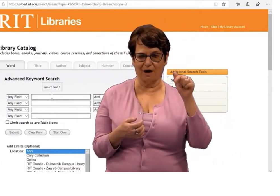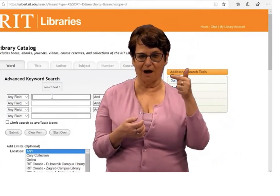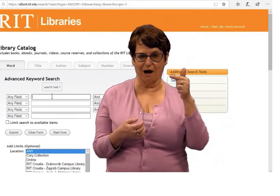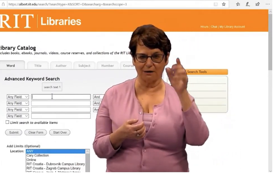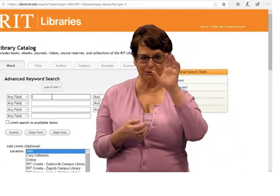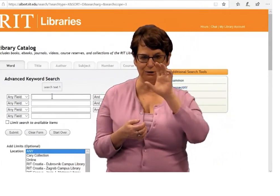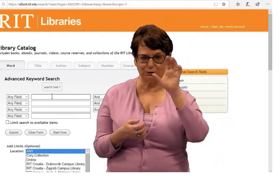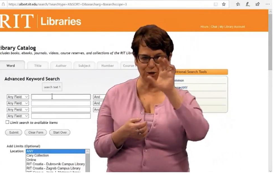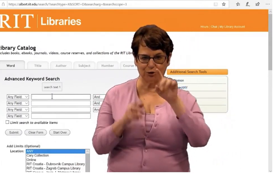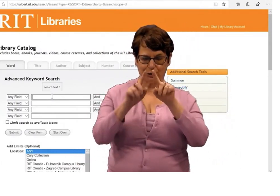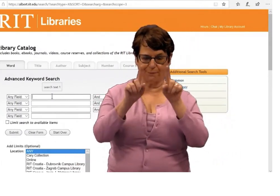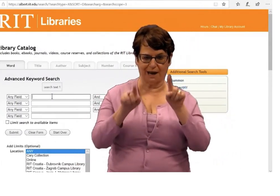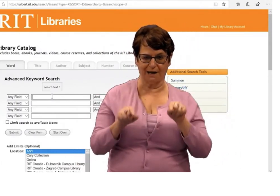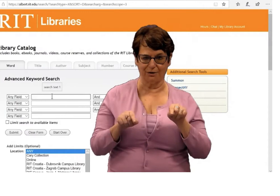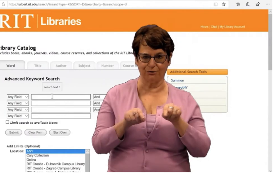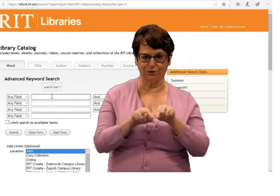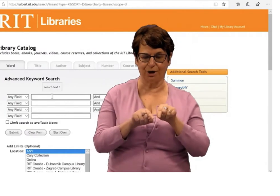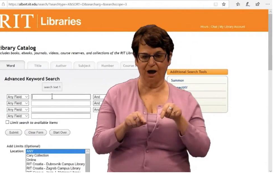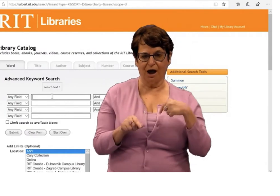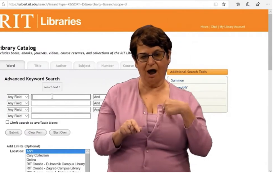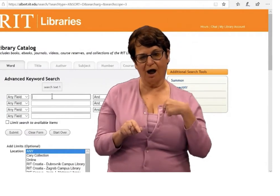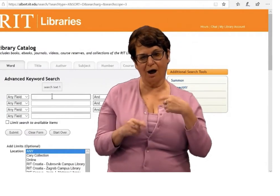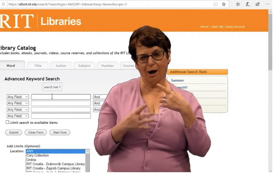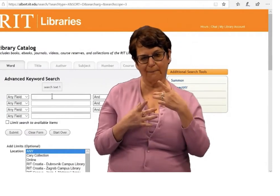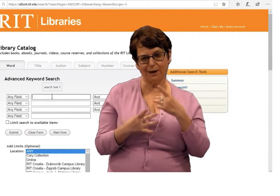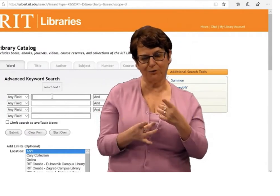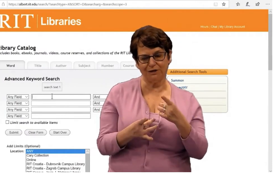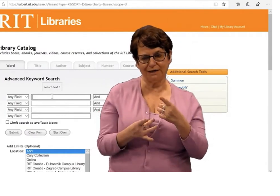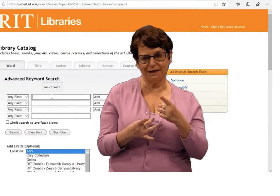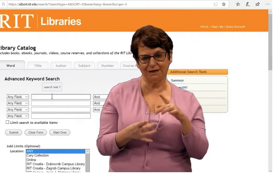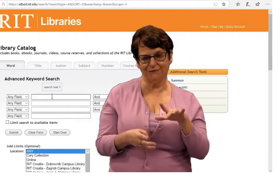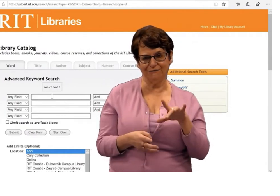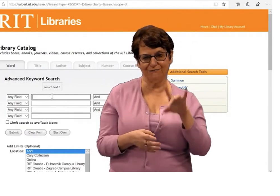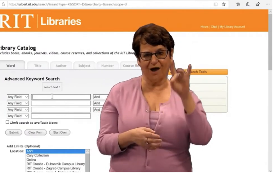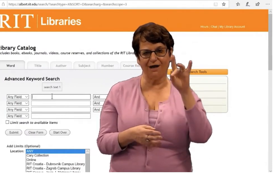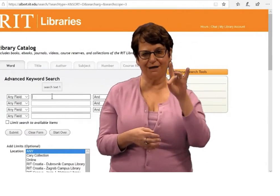Now I'm on the library catalog search page.